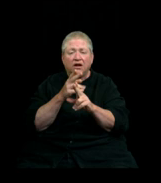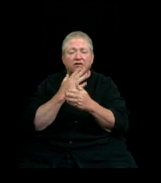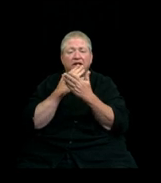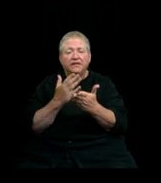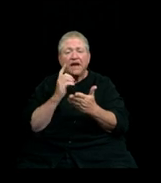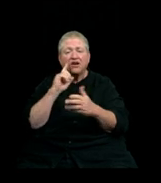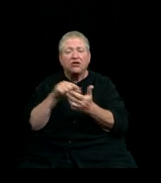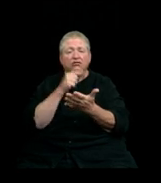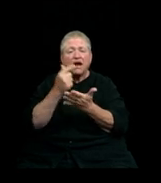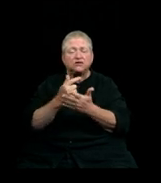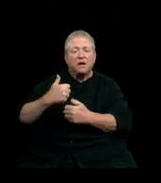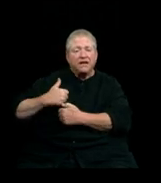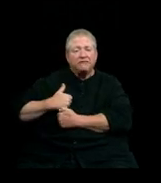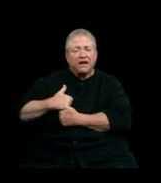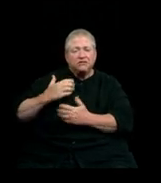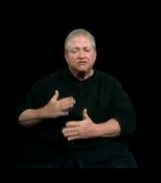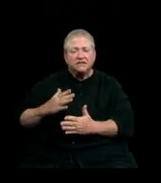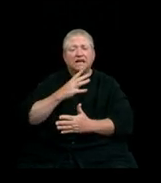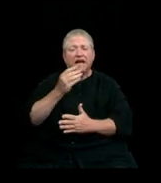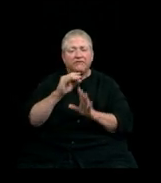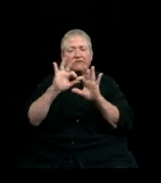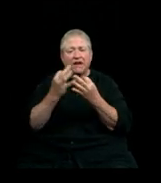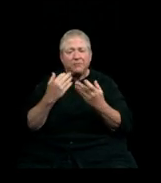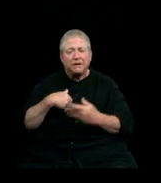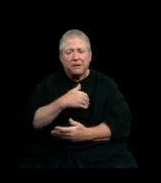and their family members for their service and sacrifices.